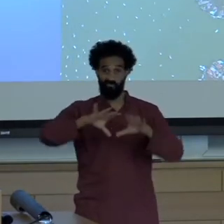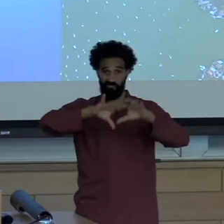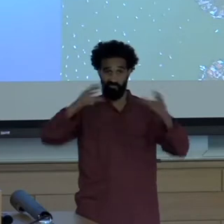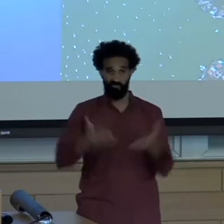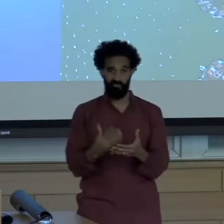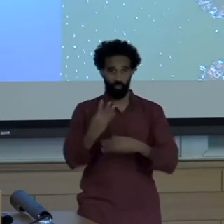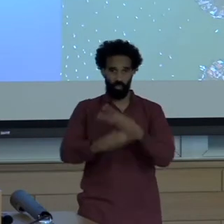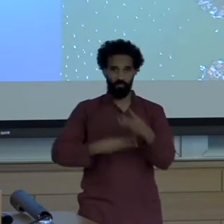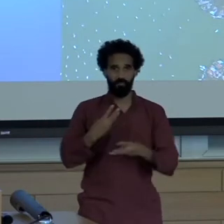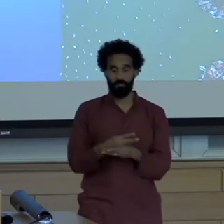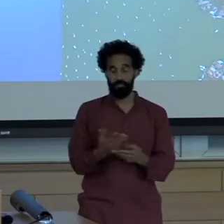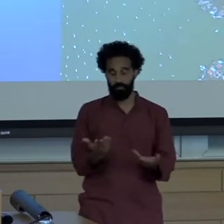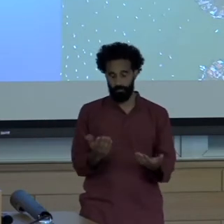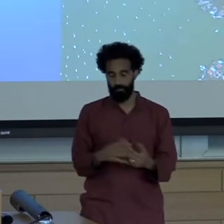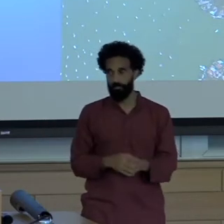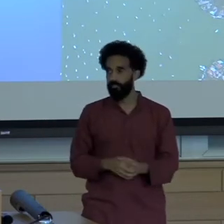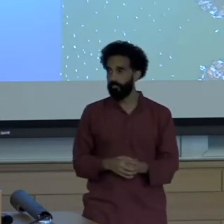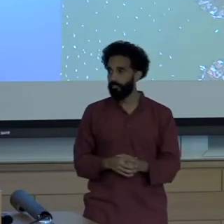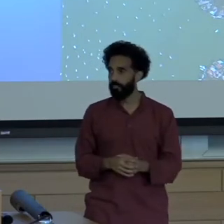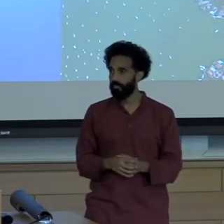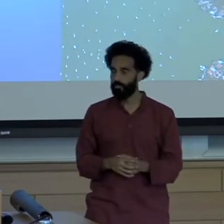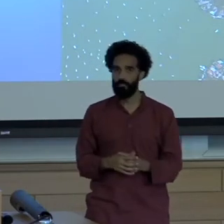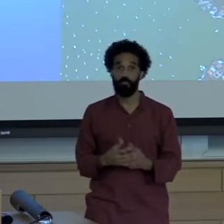So, how does this happen and how do we get around it?